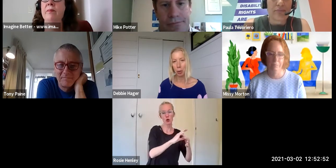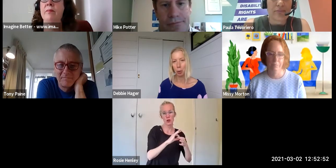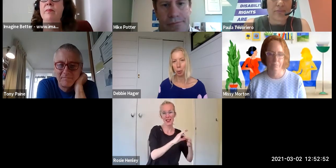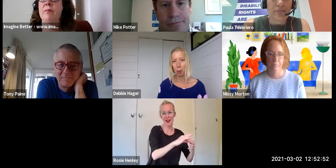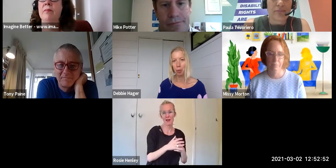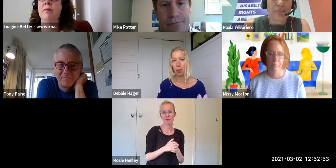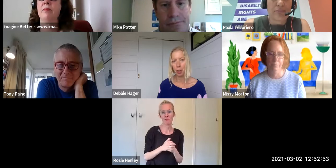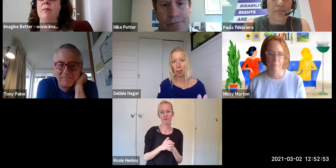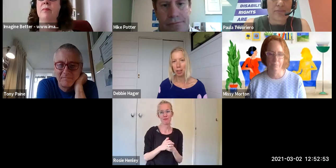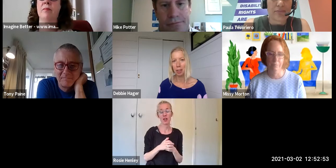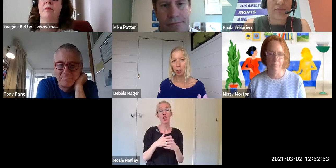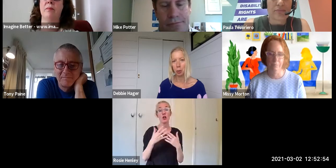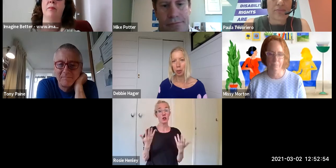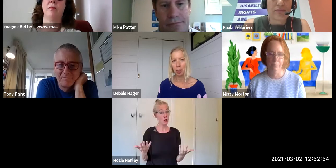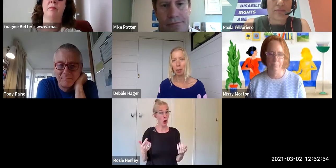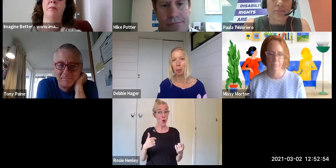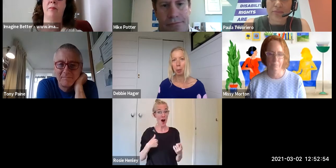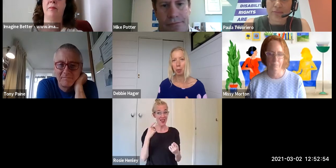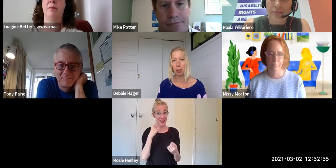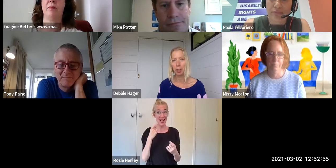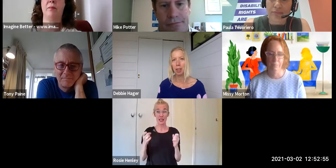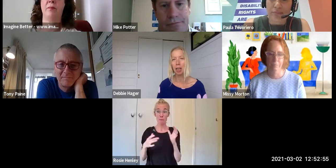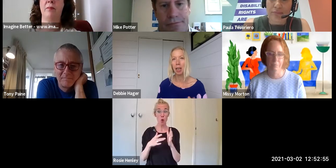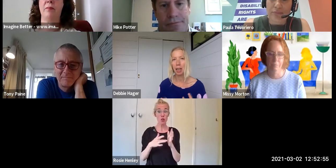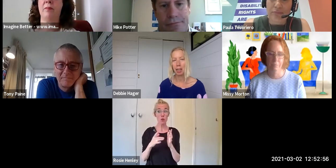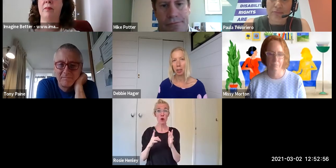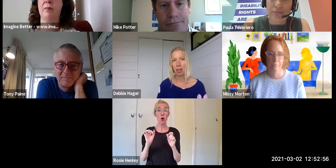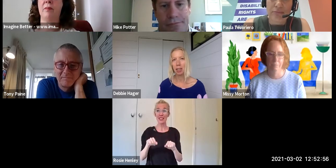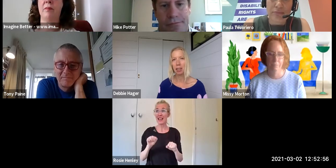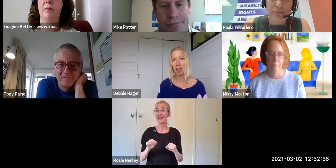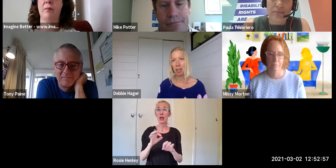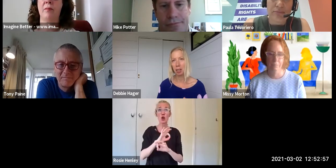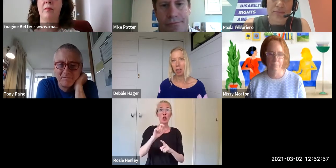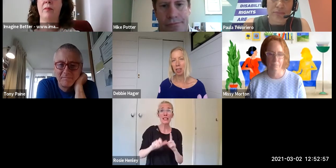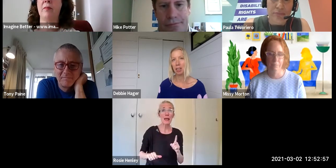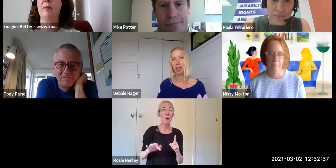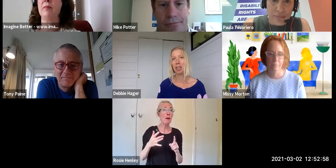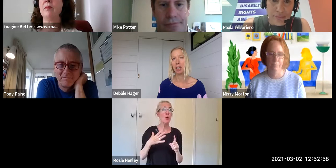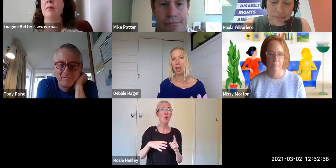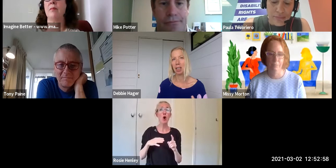to talk to people first - to talk to disabled people first -and do that listening, and do